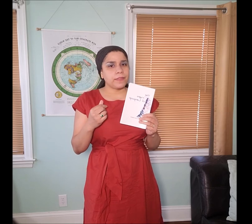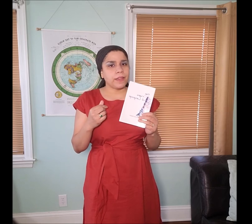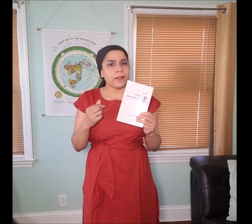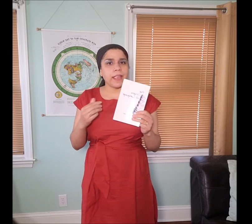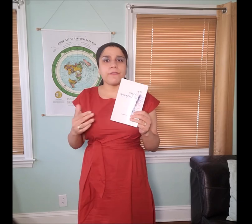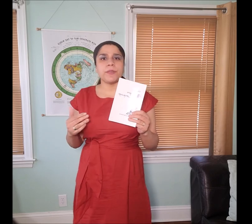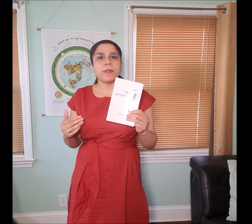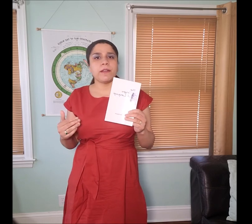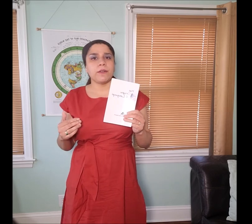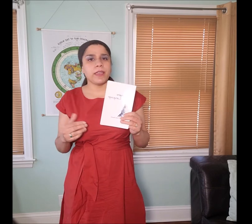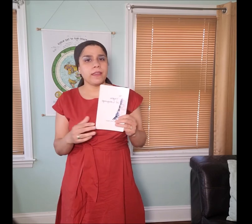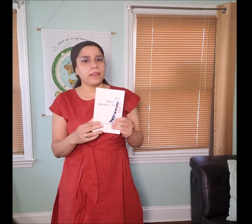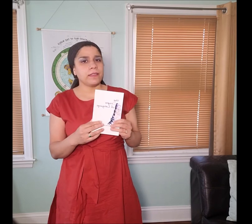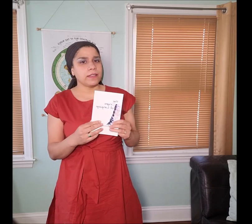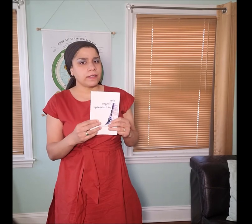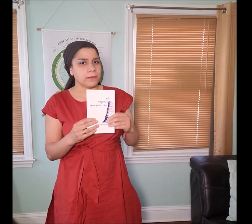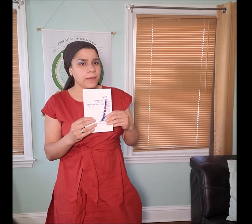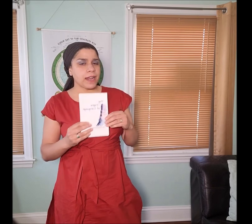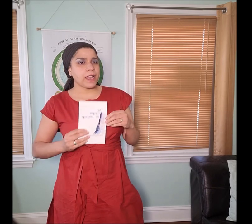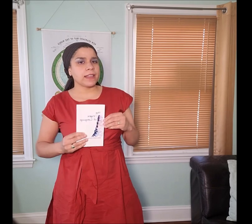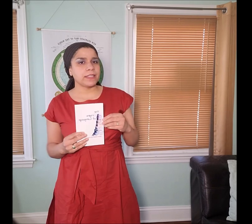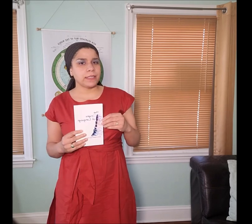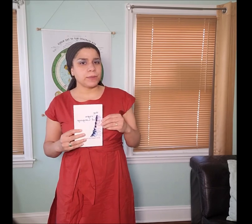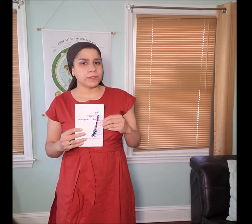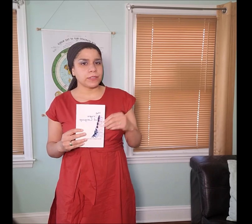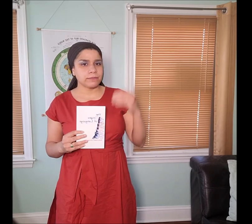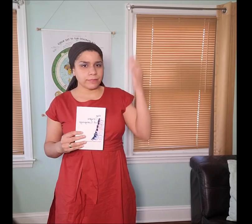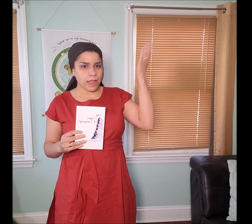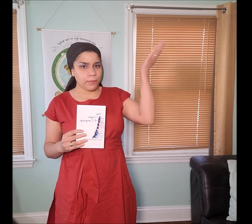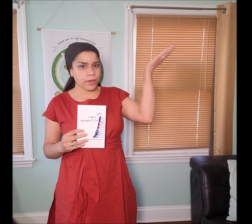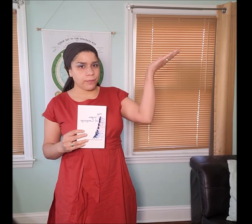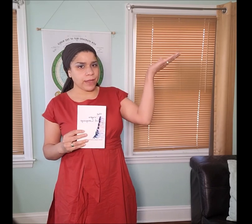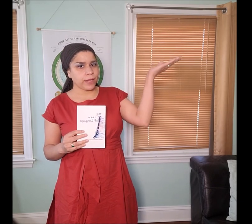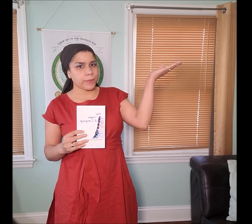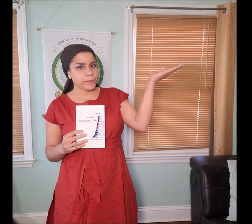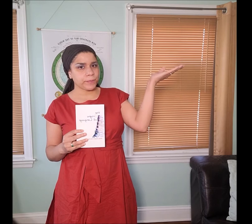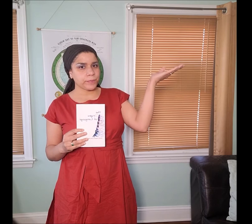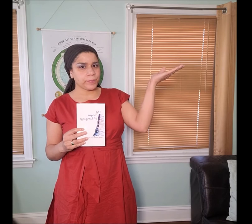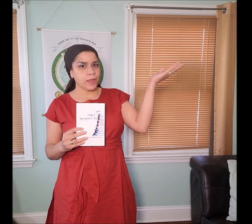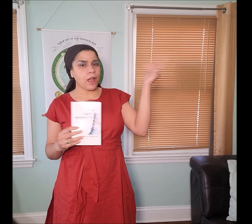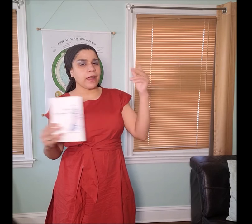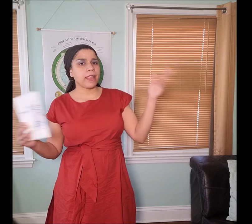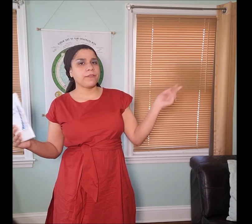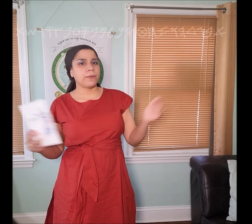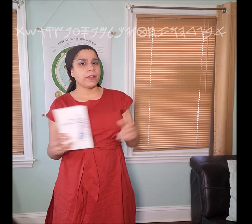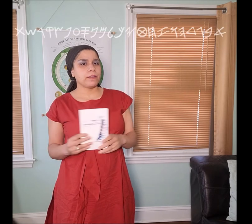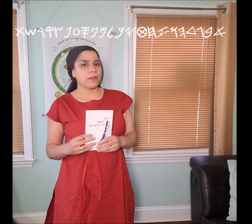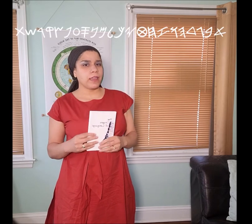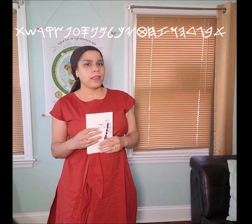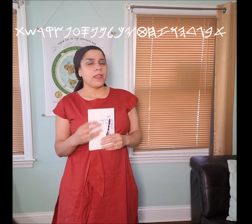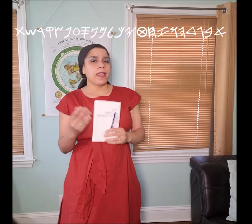they're everywhere. Okay the Manakahthey 𐤌𐤍𐤇𐤕𐤉 symbols, I’ll put it up right here, are everywhere. okay